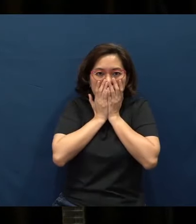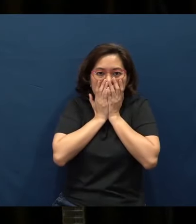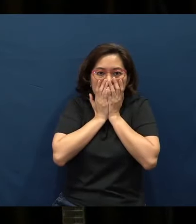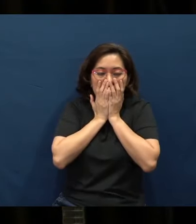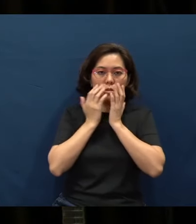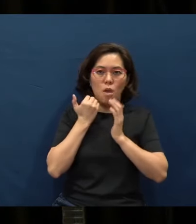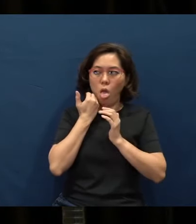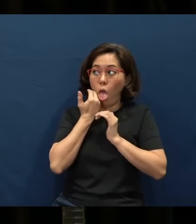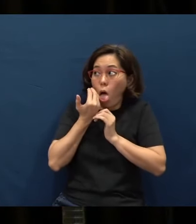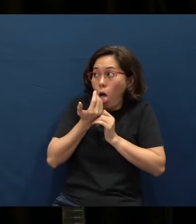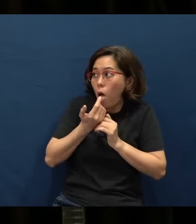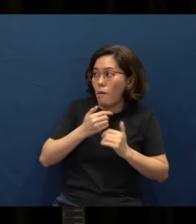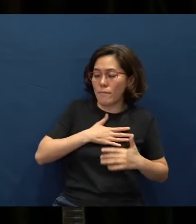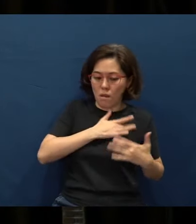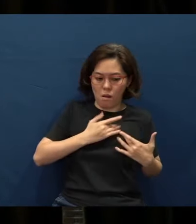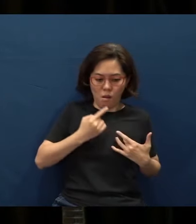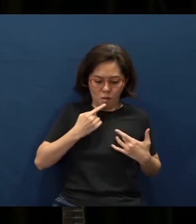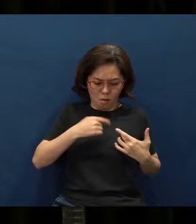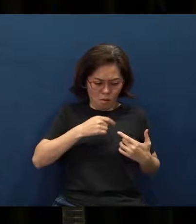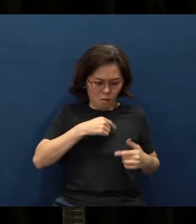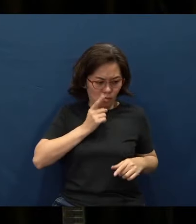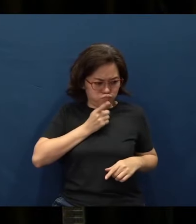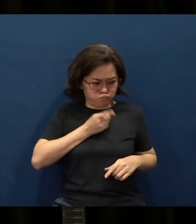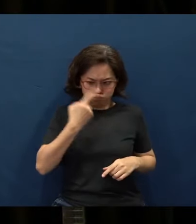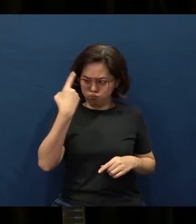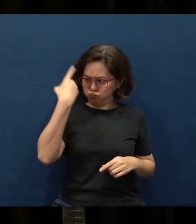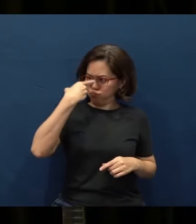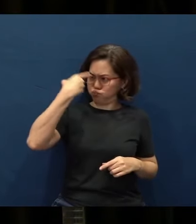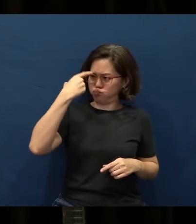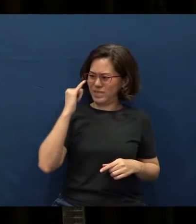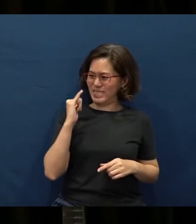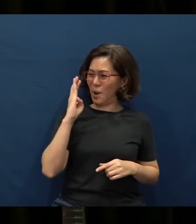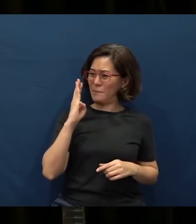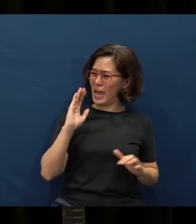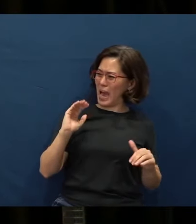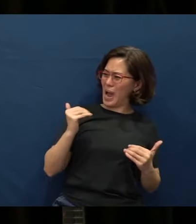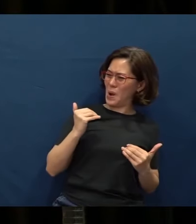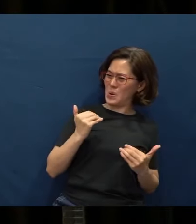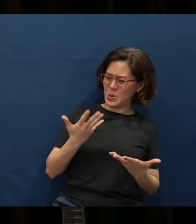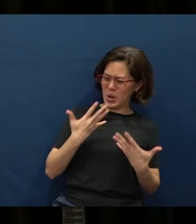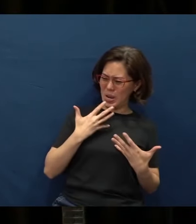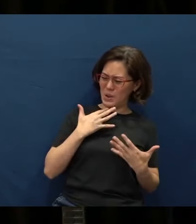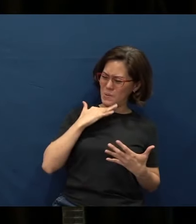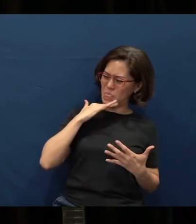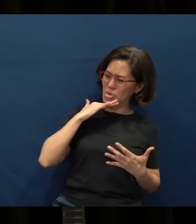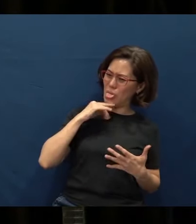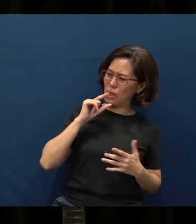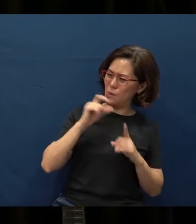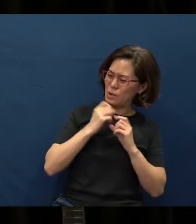In my heart, I thought to myself, “Yeow Being, how dare you let these filthy words come out of (your) mouth?”